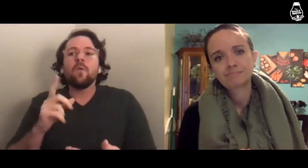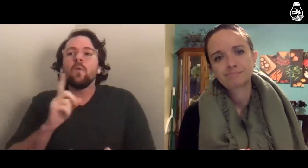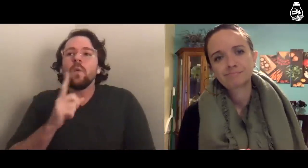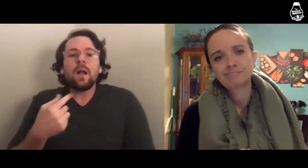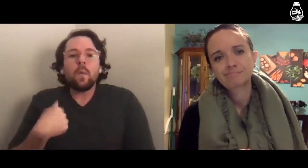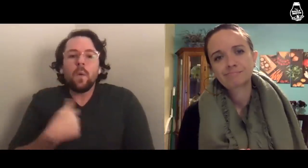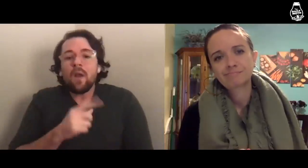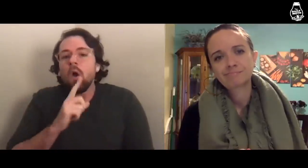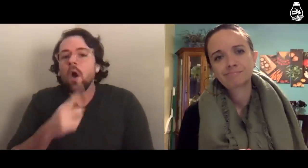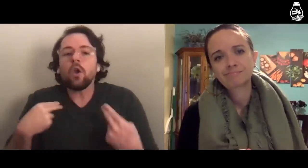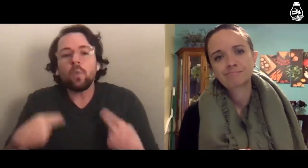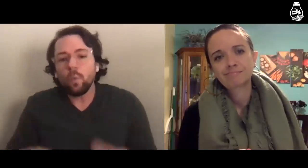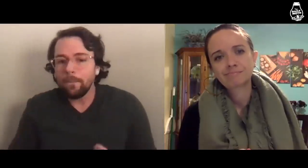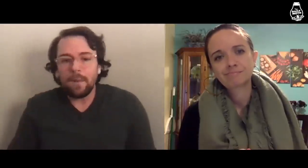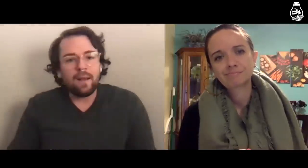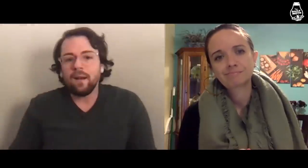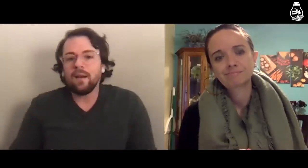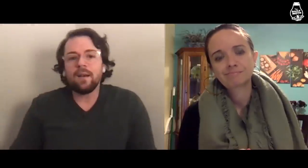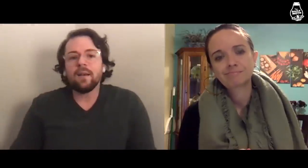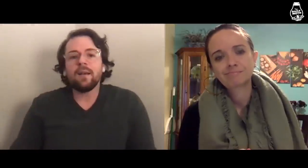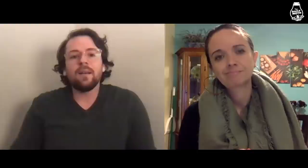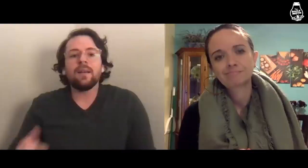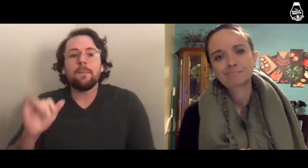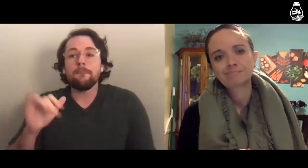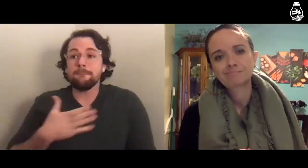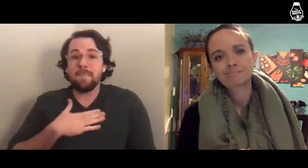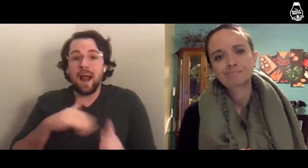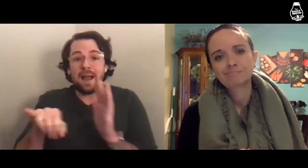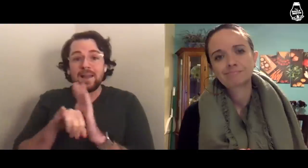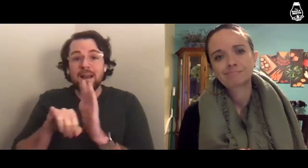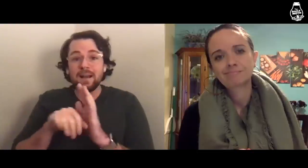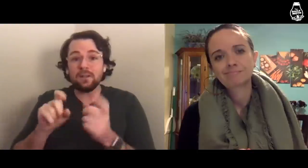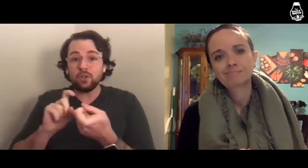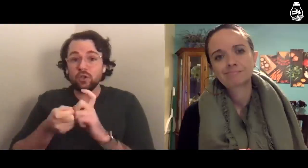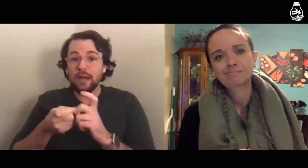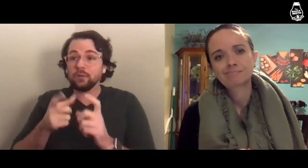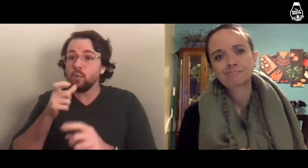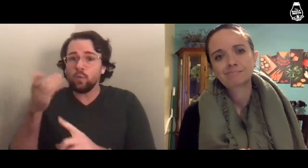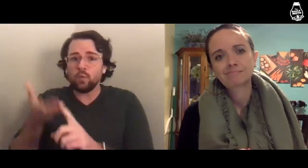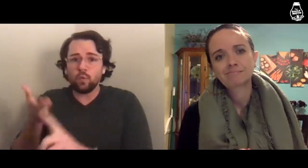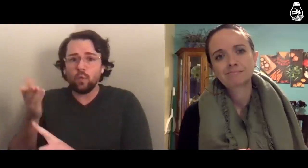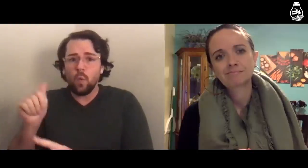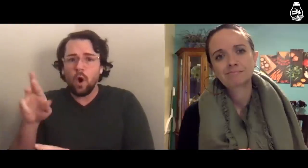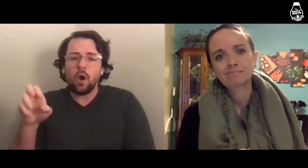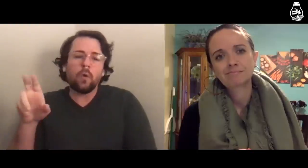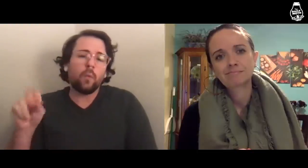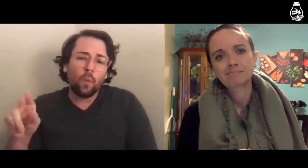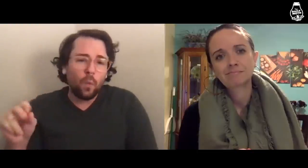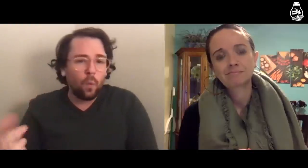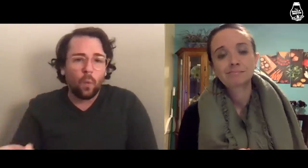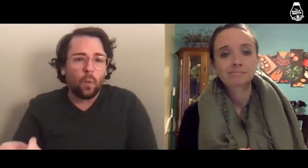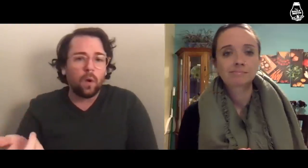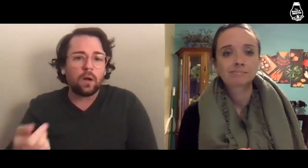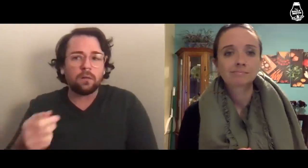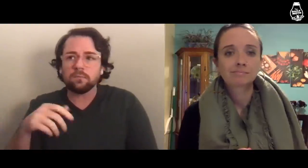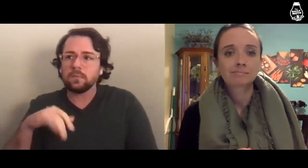Really, we are human. My identity doesn’t change who you are.